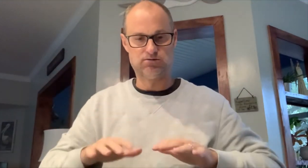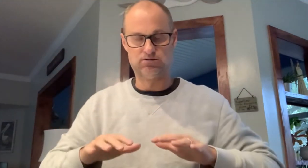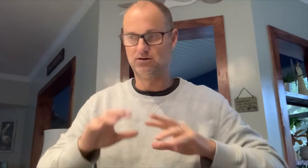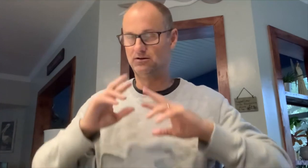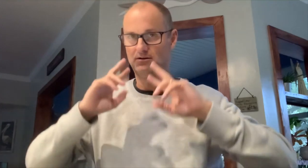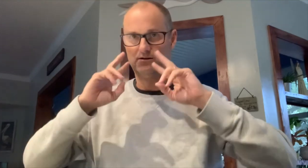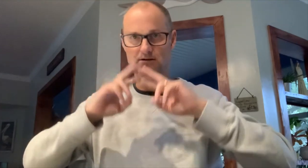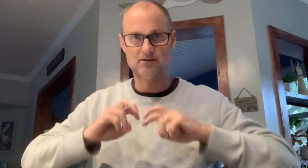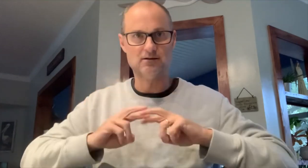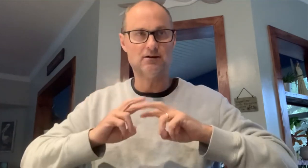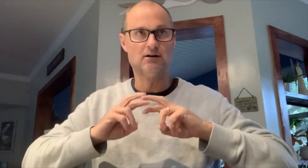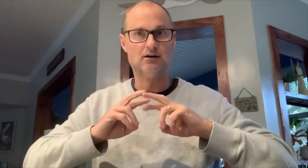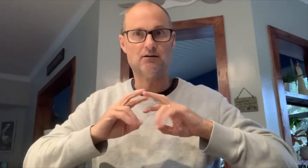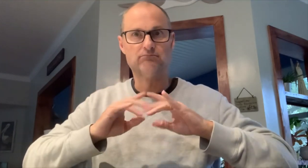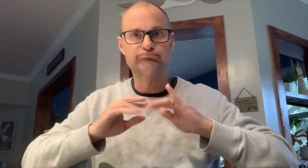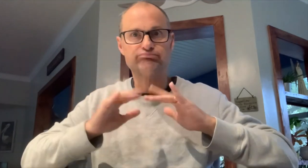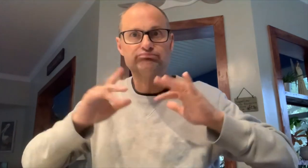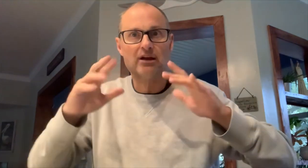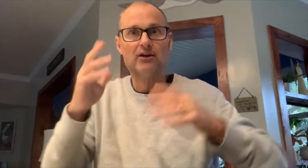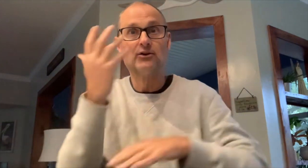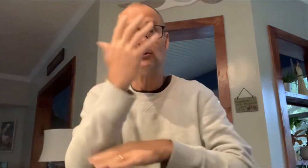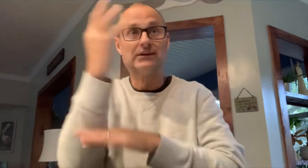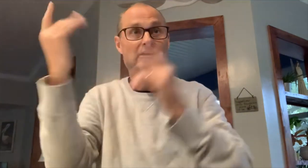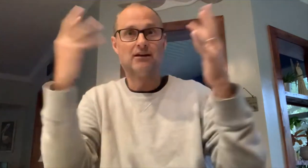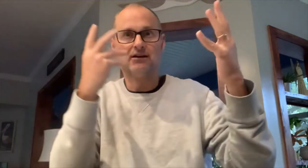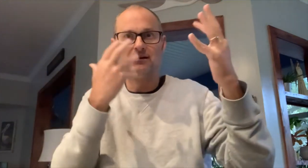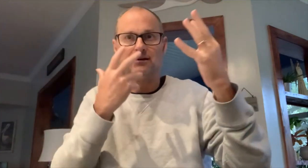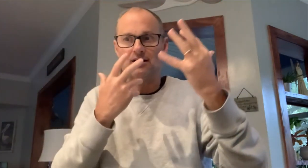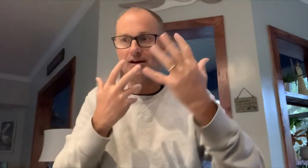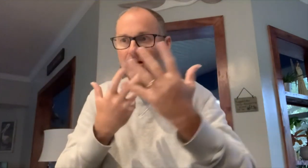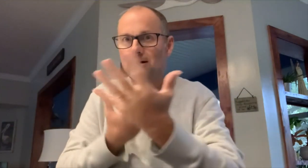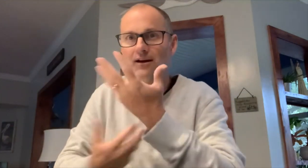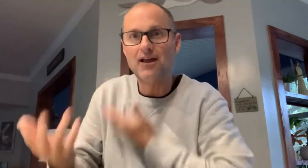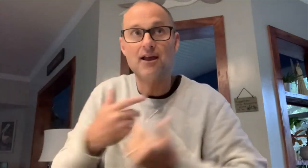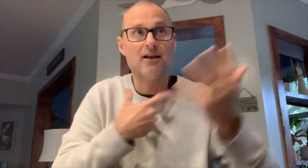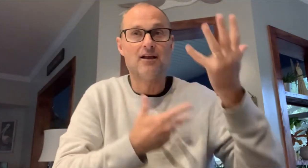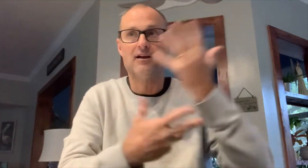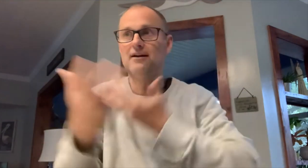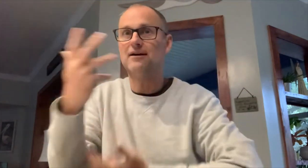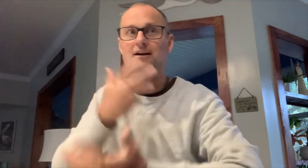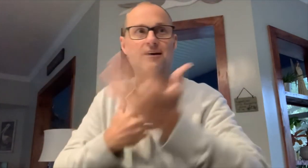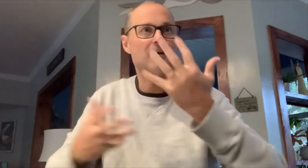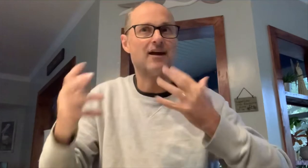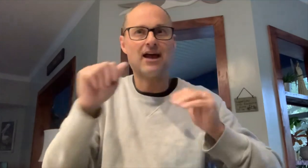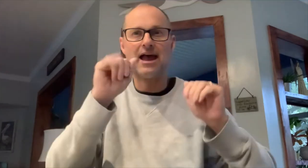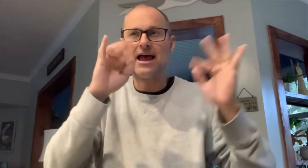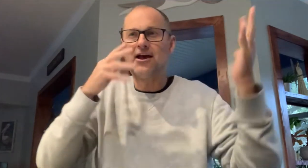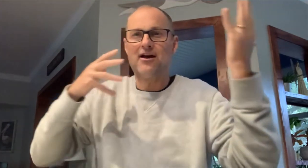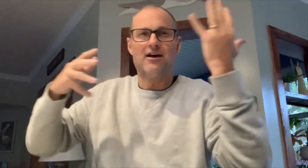Summer forced me to slow down, take a look around, interact with nature, and notice the